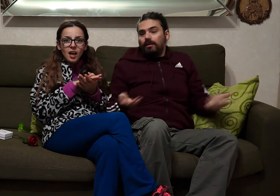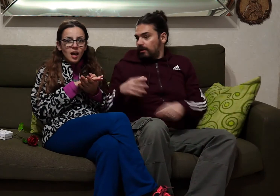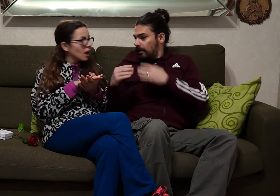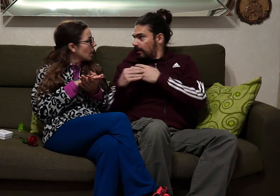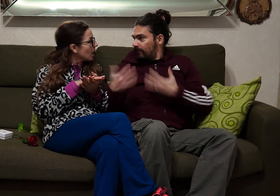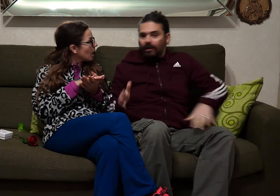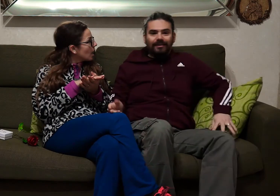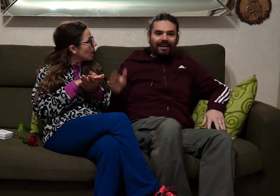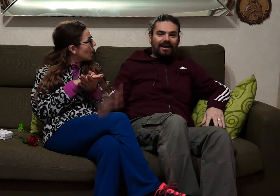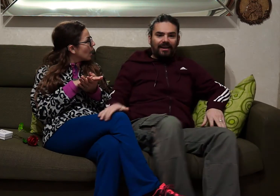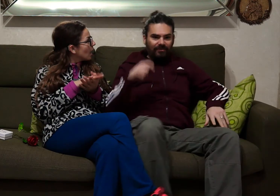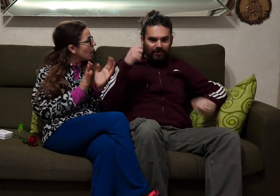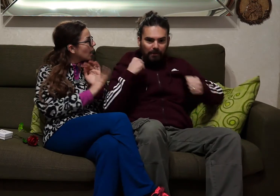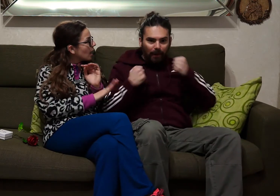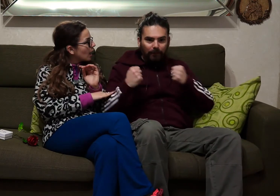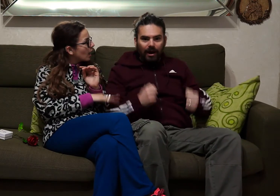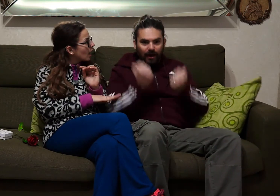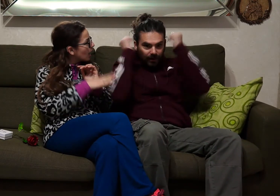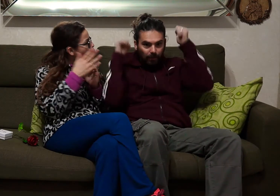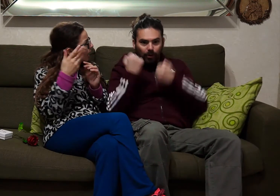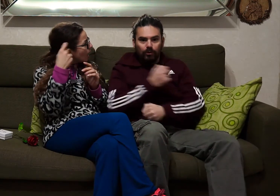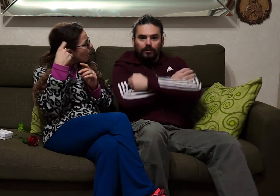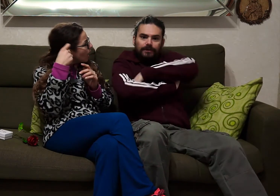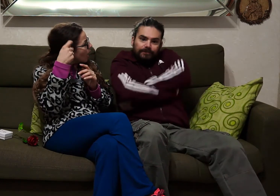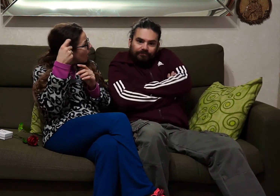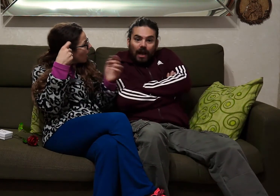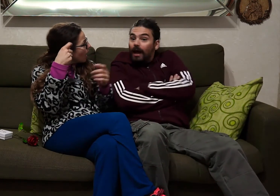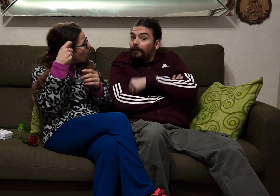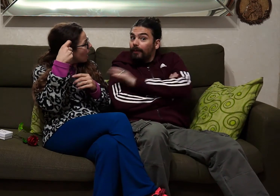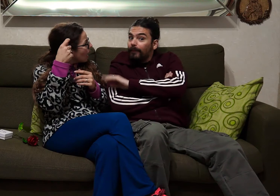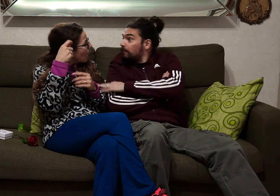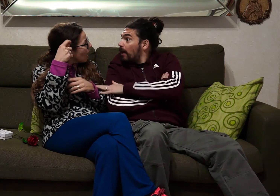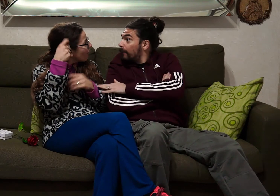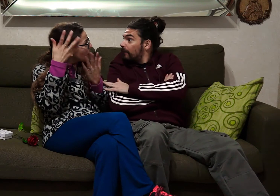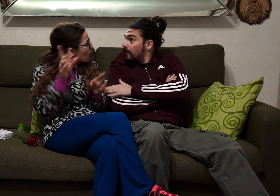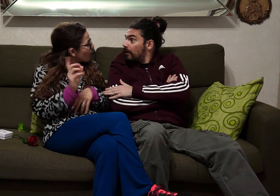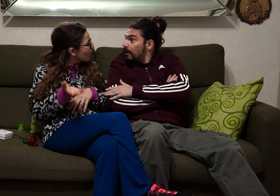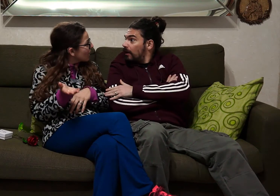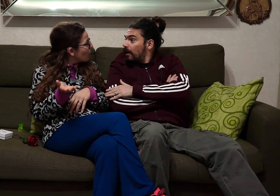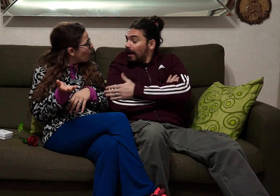I gave you the ring ..... action movie ... Rambo. ... but the film is not finished .....